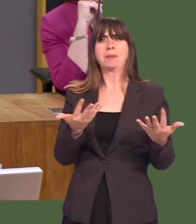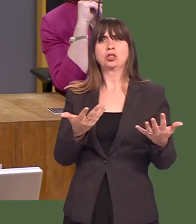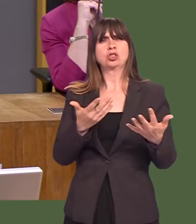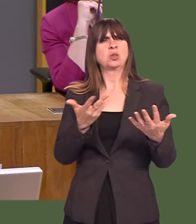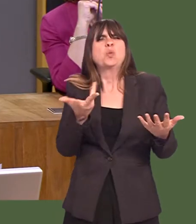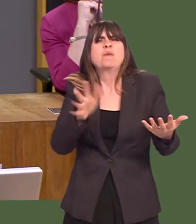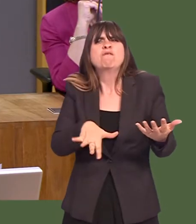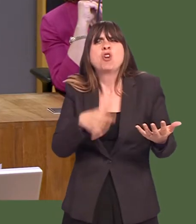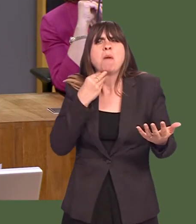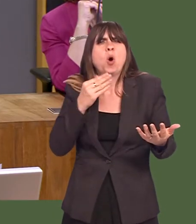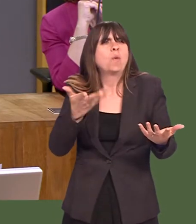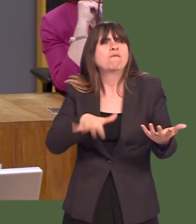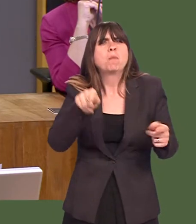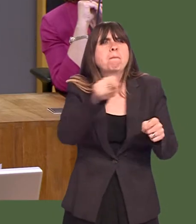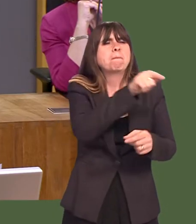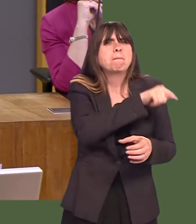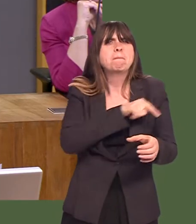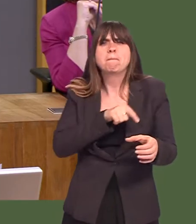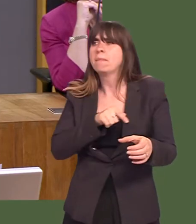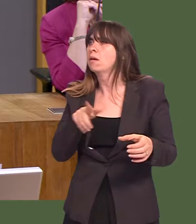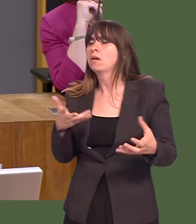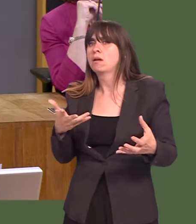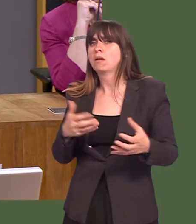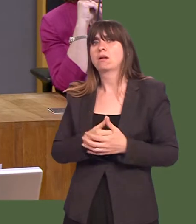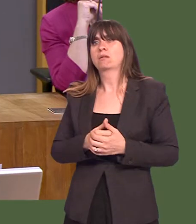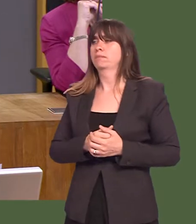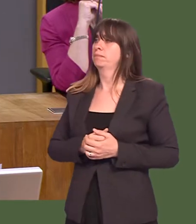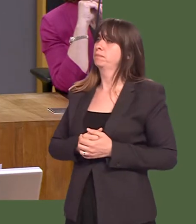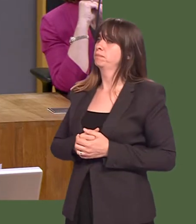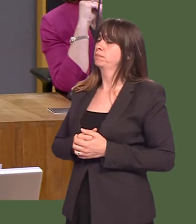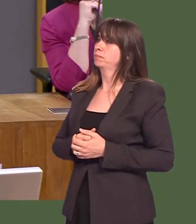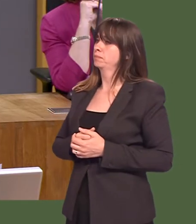of those debts, and the reasons that local authorities give you for not pursuing them?